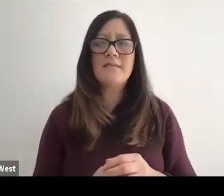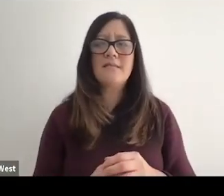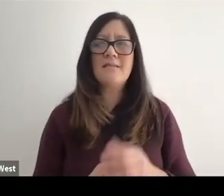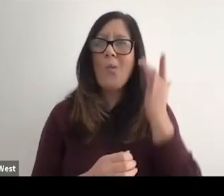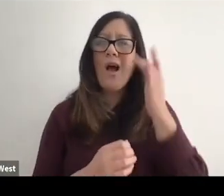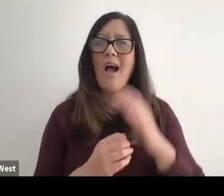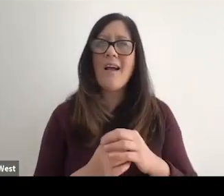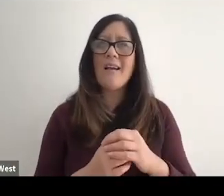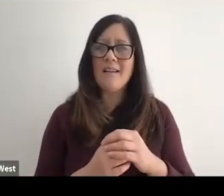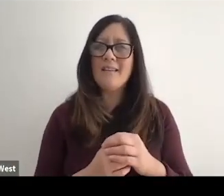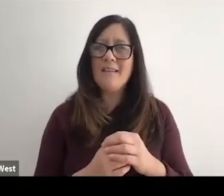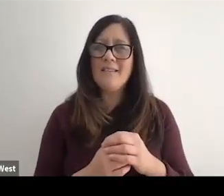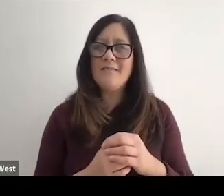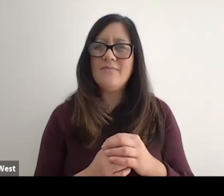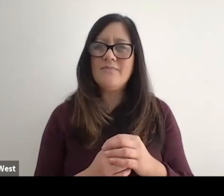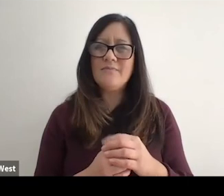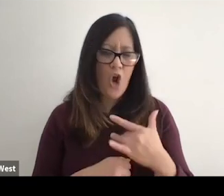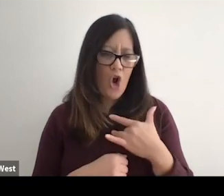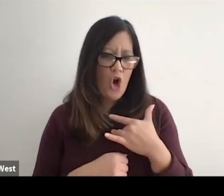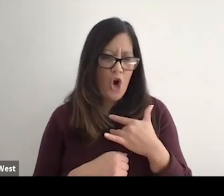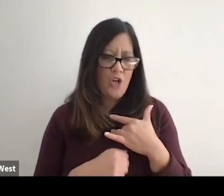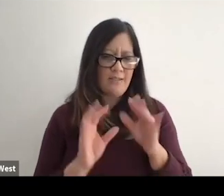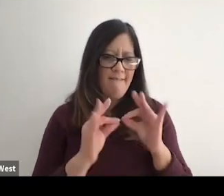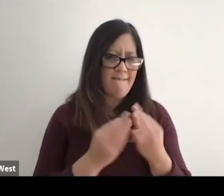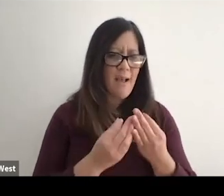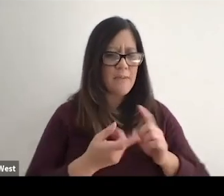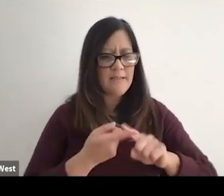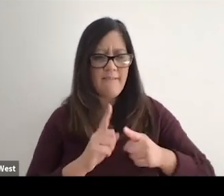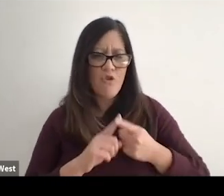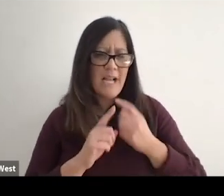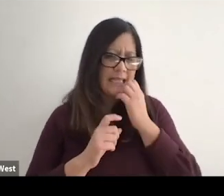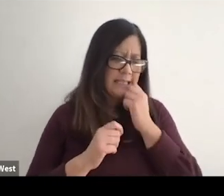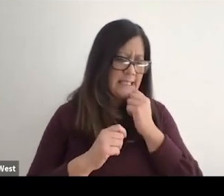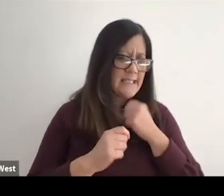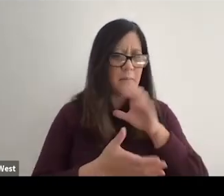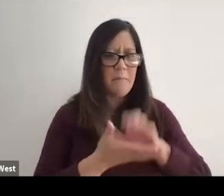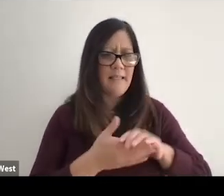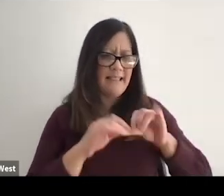dear in our in our hearts, our families, our friendships, the way our belief systems have been